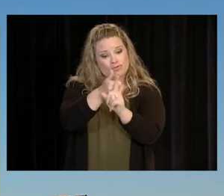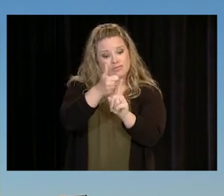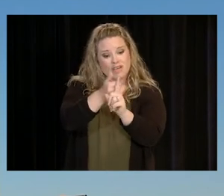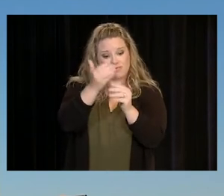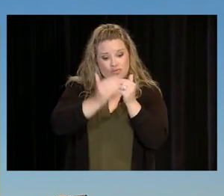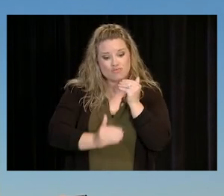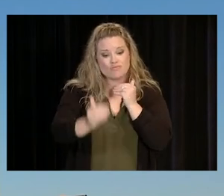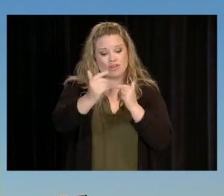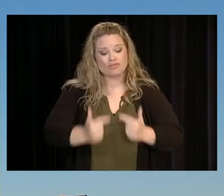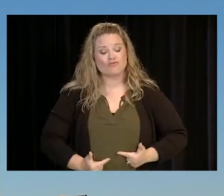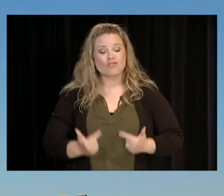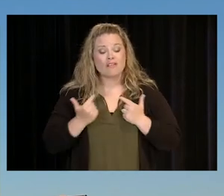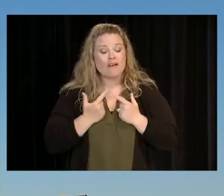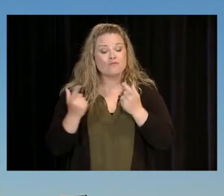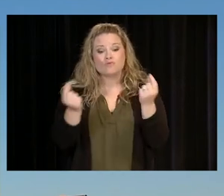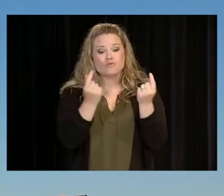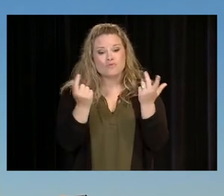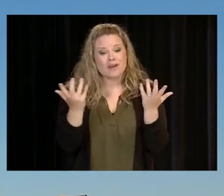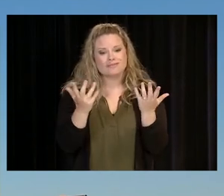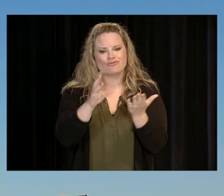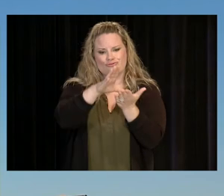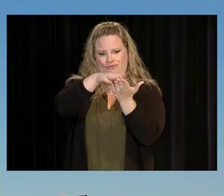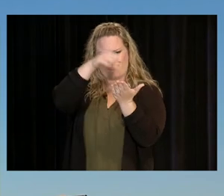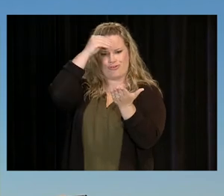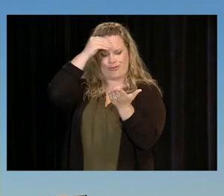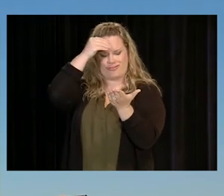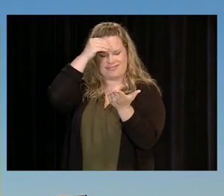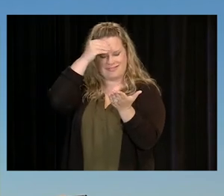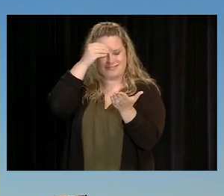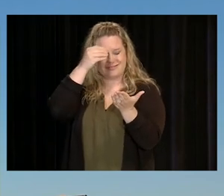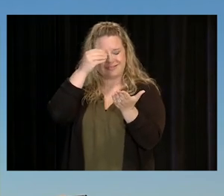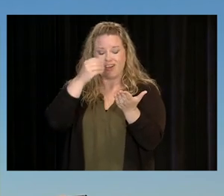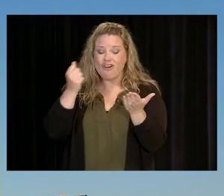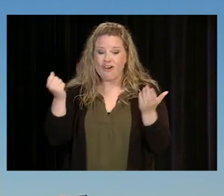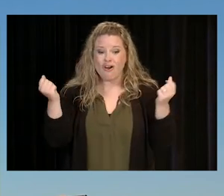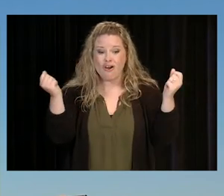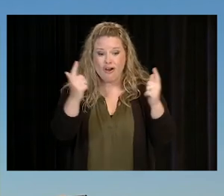OF YOUR LIFE IS A DESIRE TO LEARN. THE ONLY CERTAINTY WE HAVE IN ALL